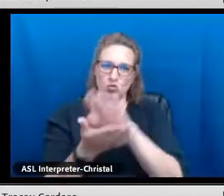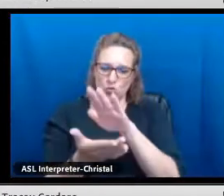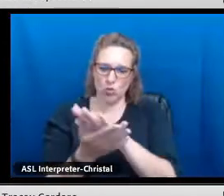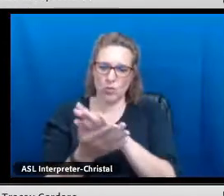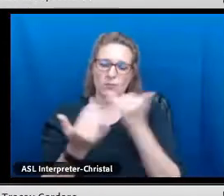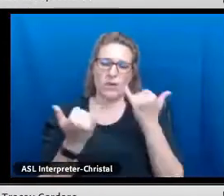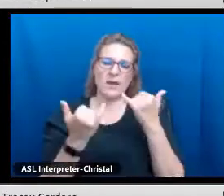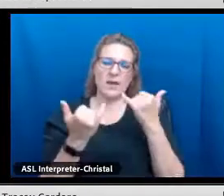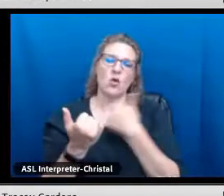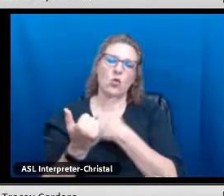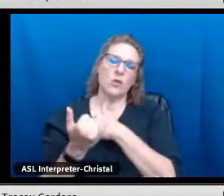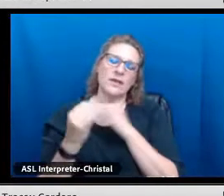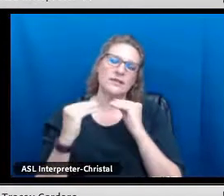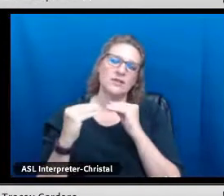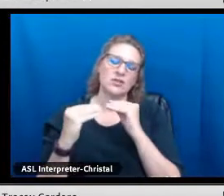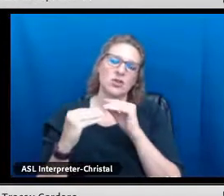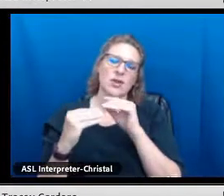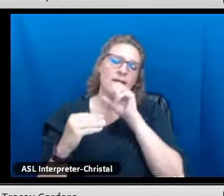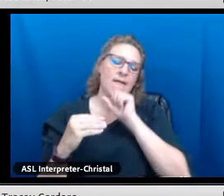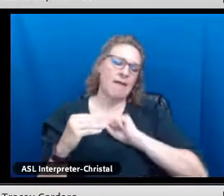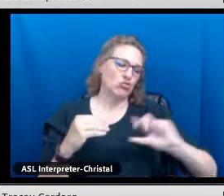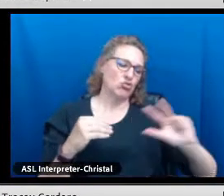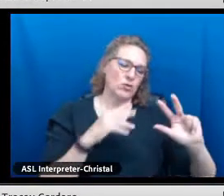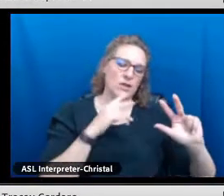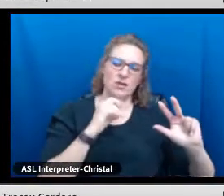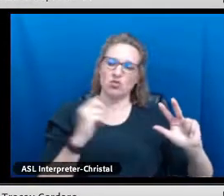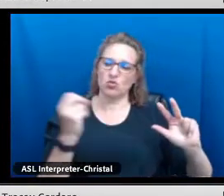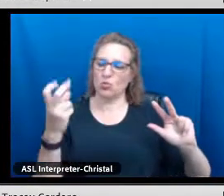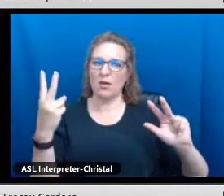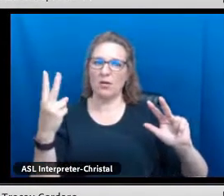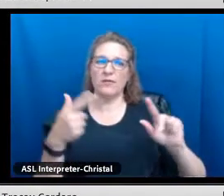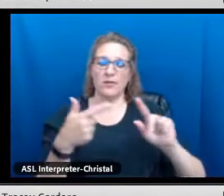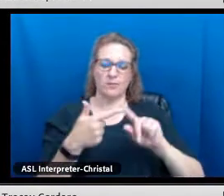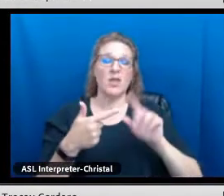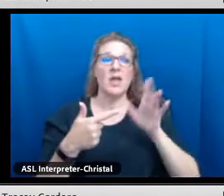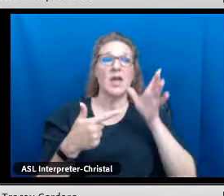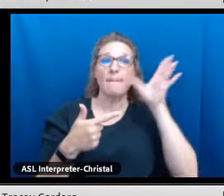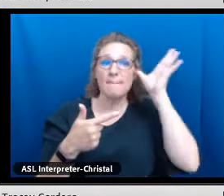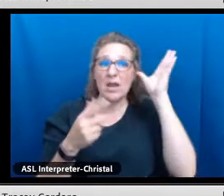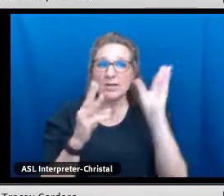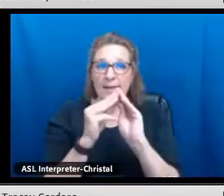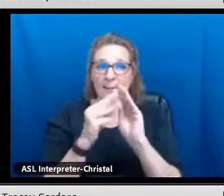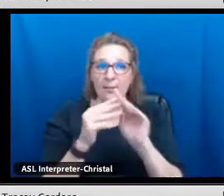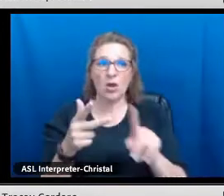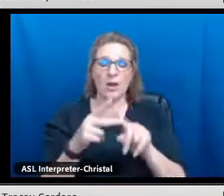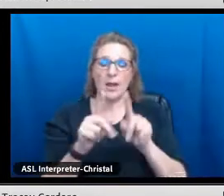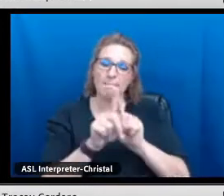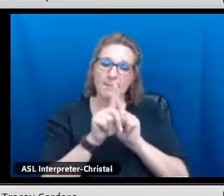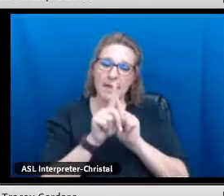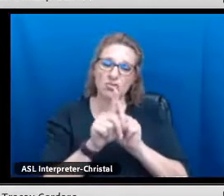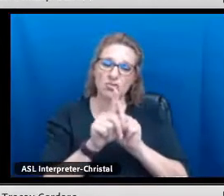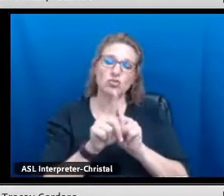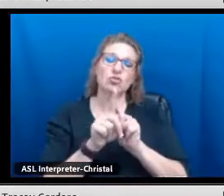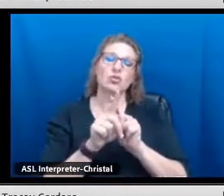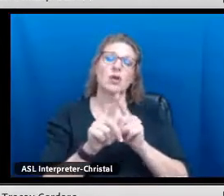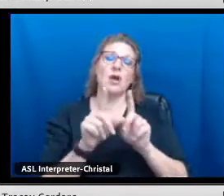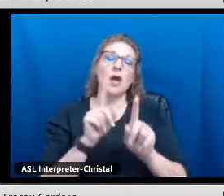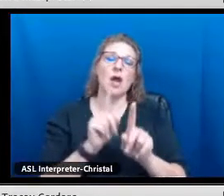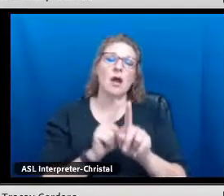KCLC, we do school so we right now, serve children ages 3 to 12 years old. We have a parent seminar.